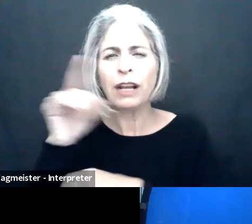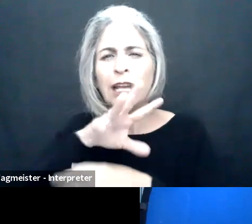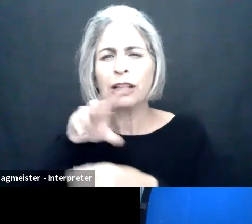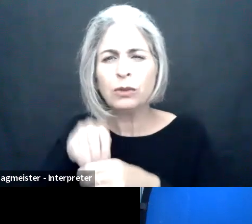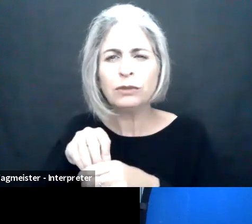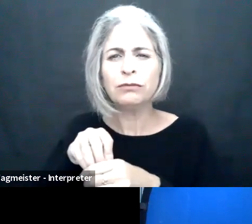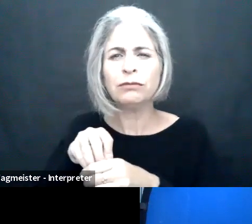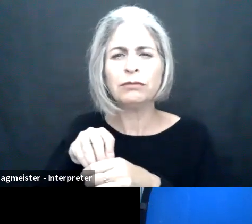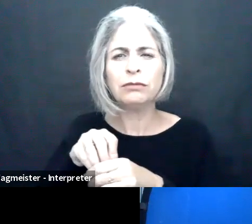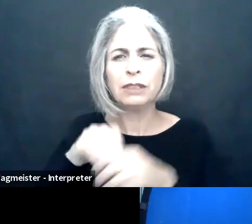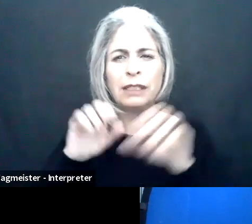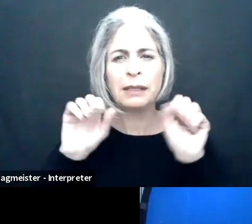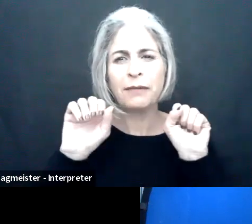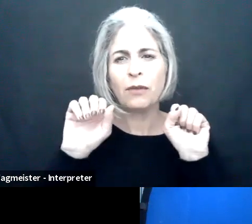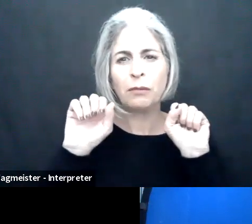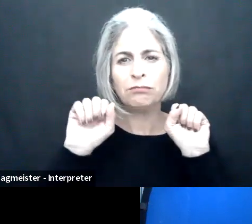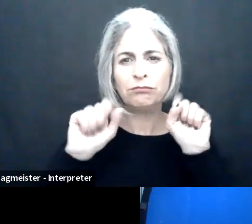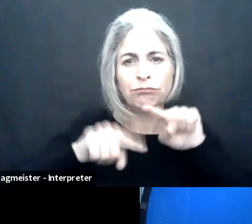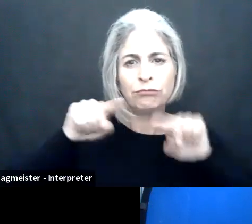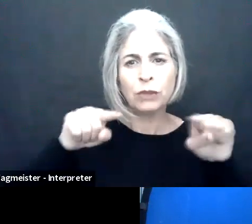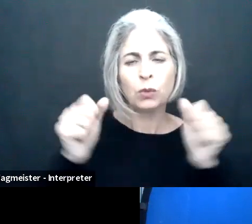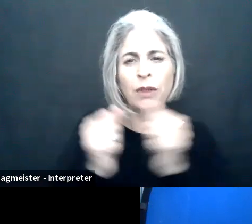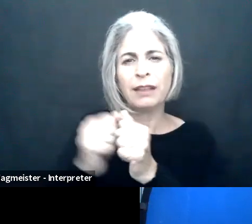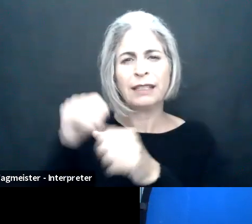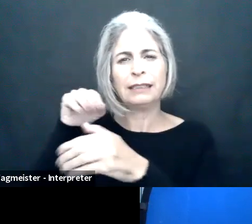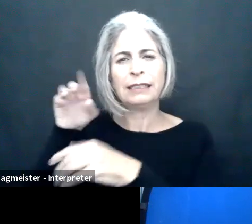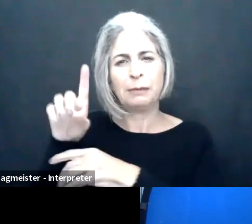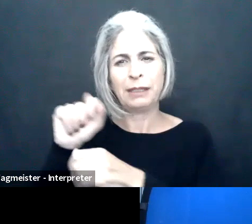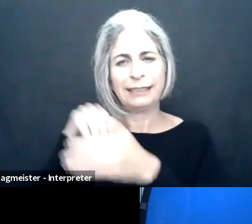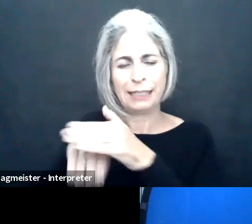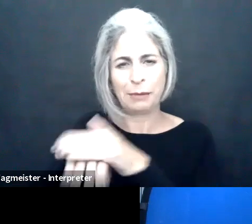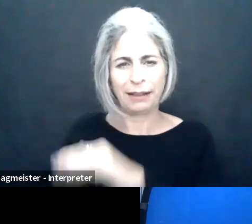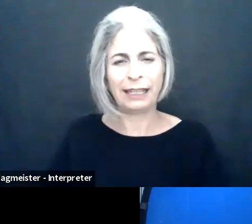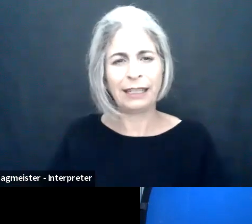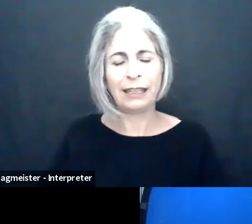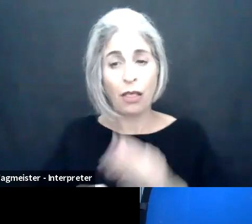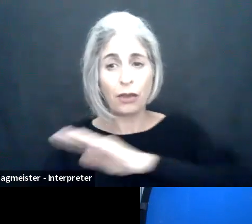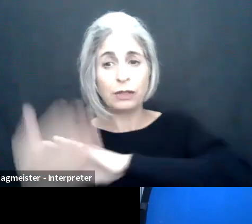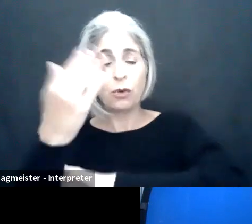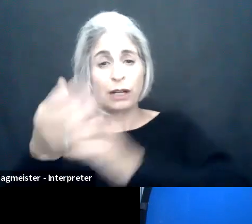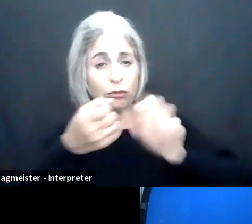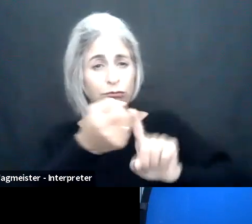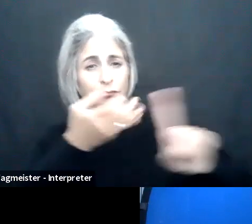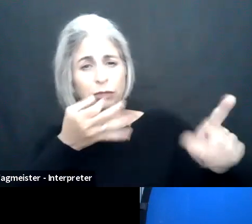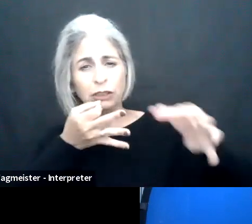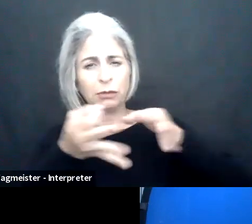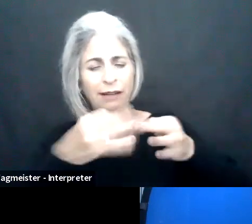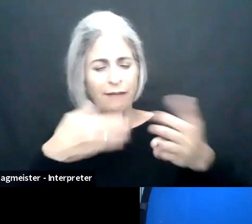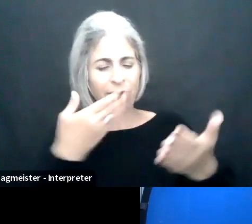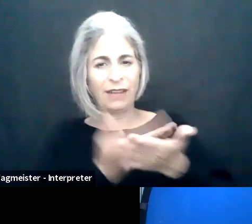meeting, which is the accessibility innovation for inclusive workplaces for persons with disabilities.